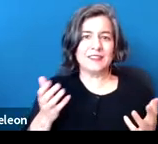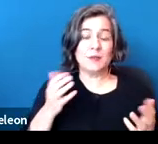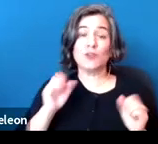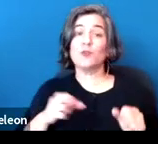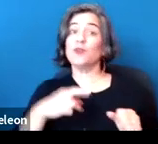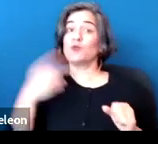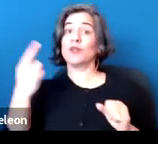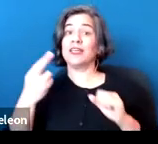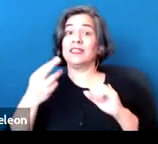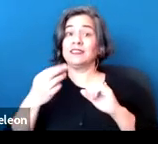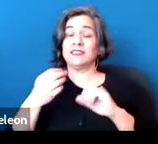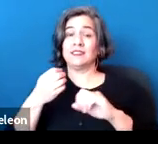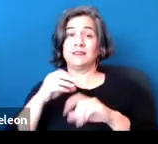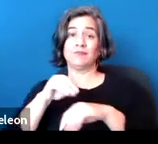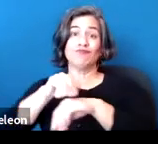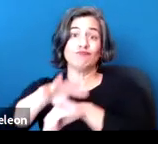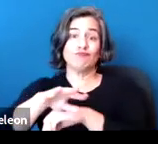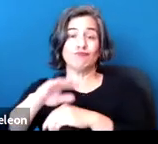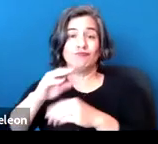or is a risk factor for COVID-19.